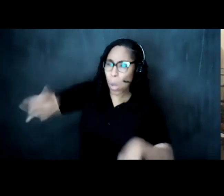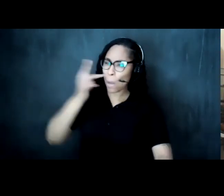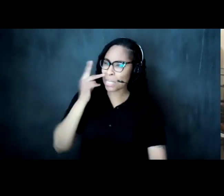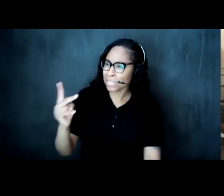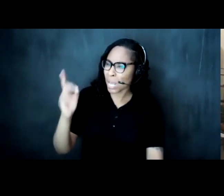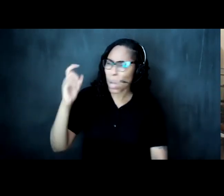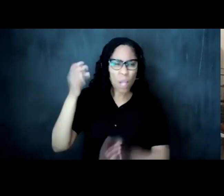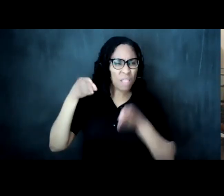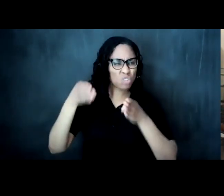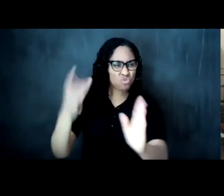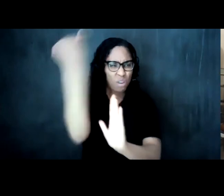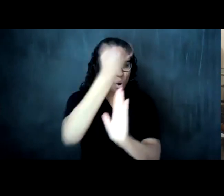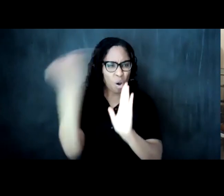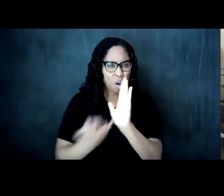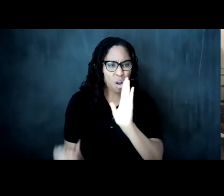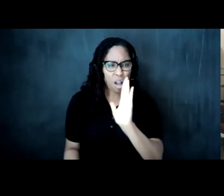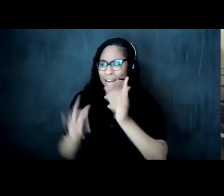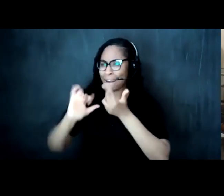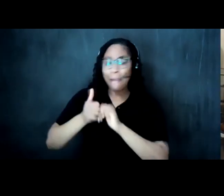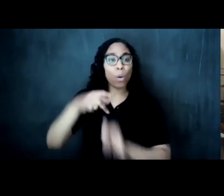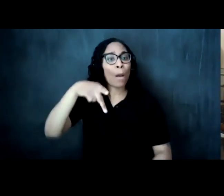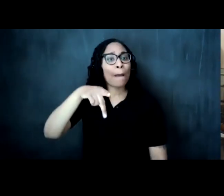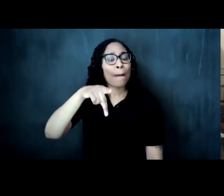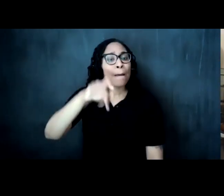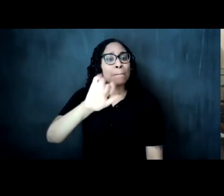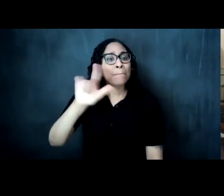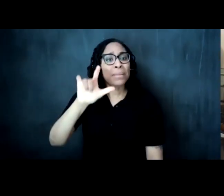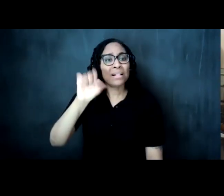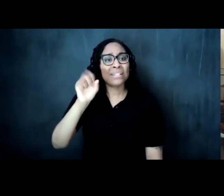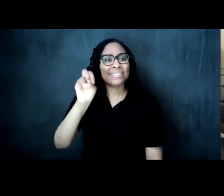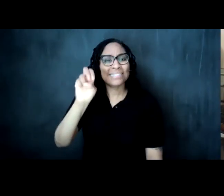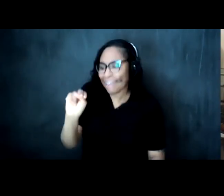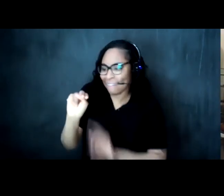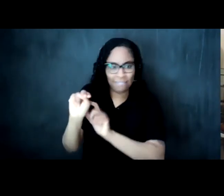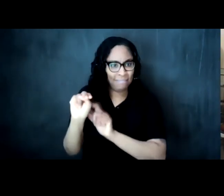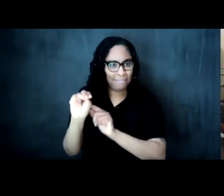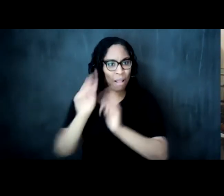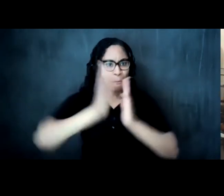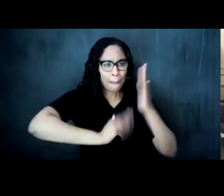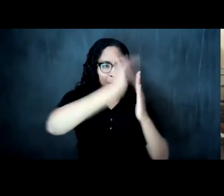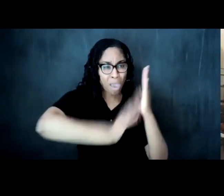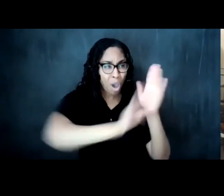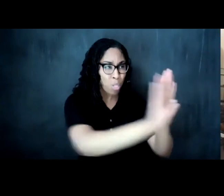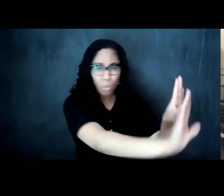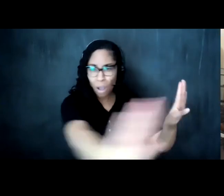hear the ways in which community pilsen right the ways that communities disinvested by the city